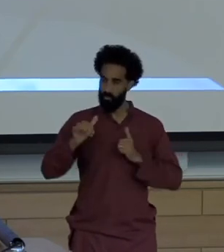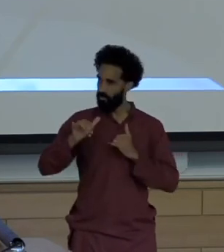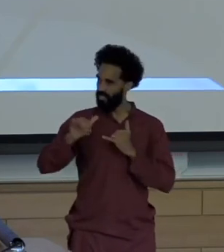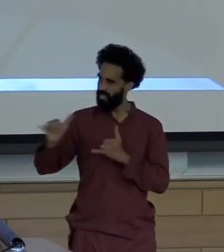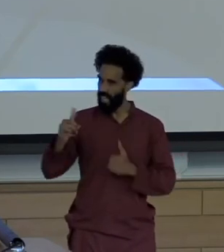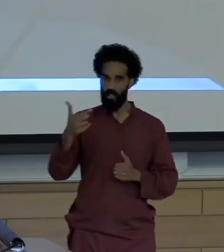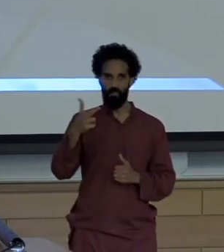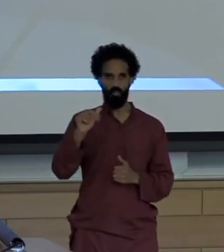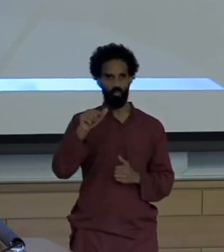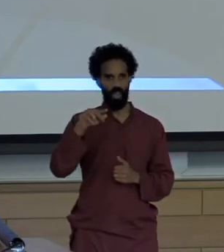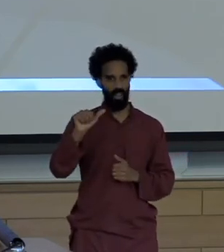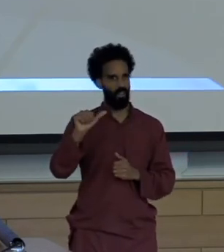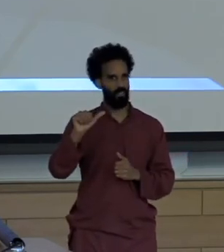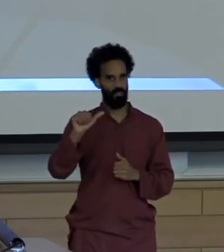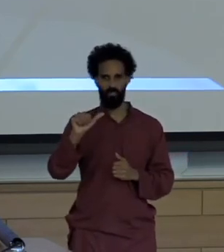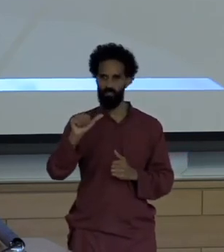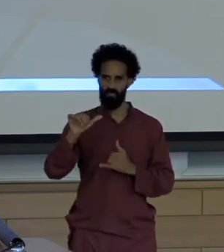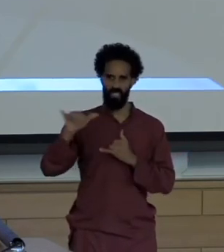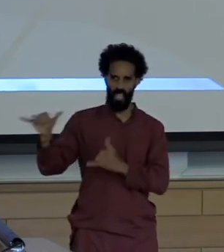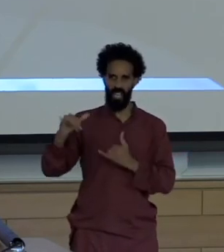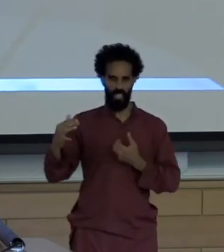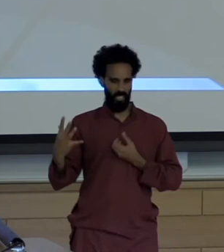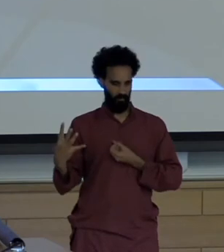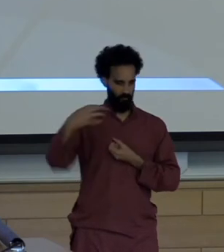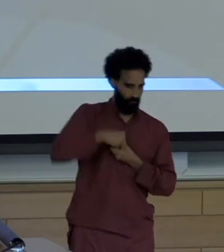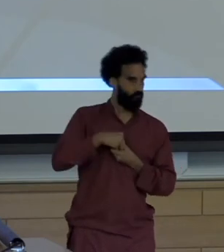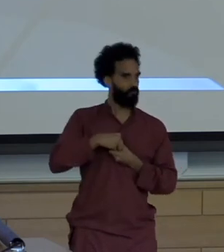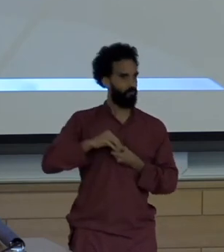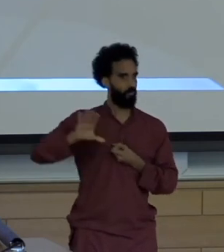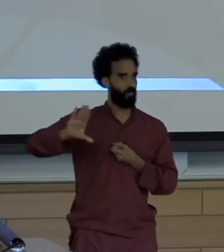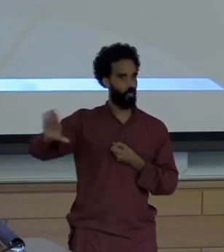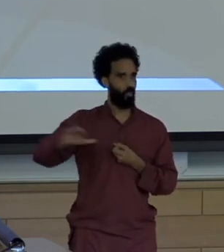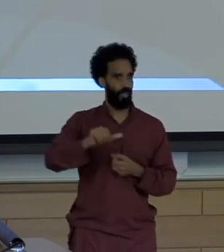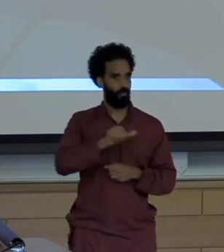At every opportunity in every conversation